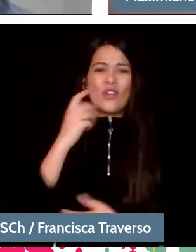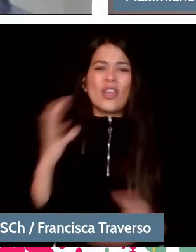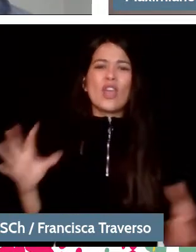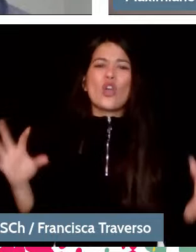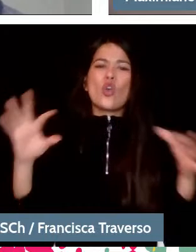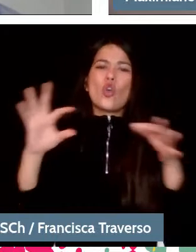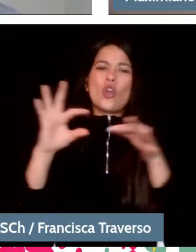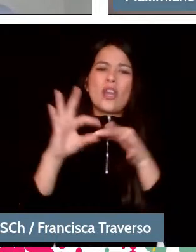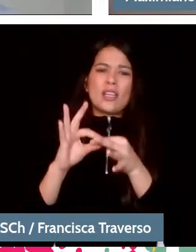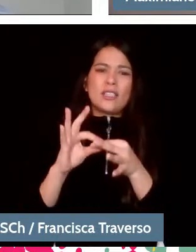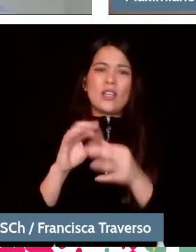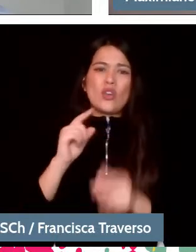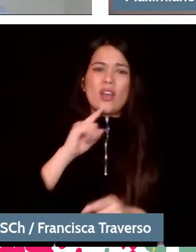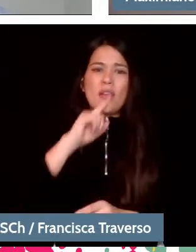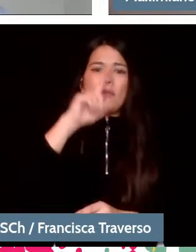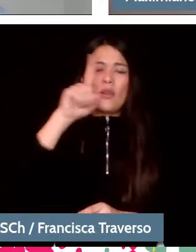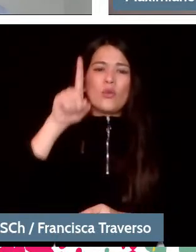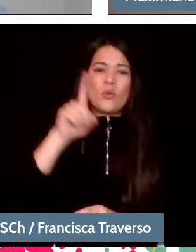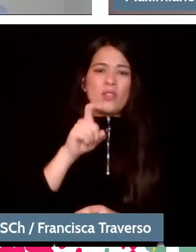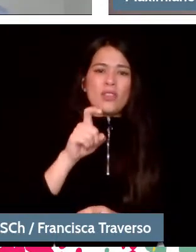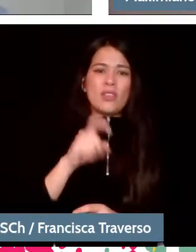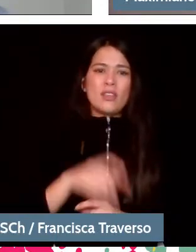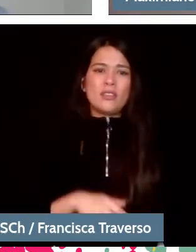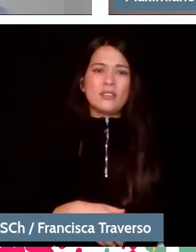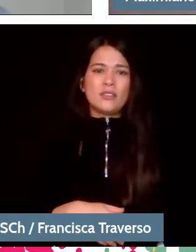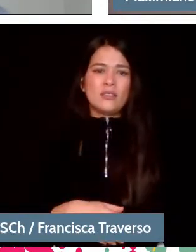I wanted to make one from this idea of astonishment